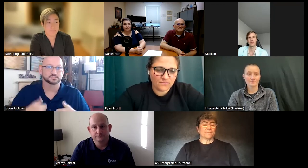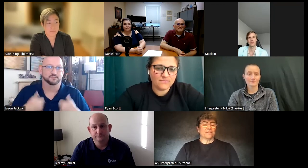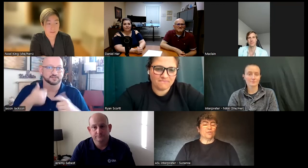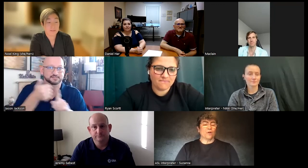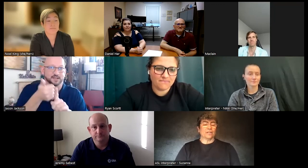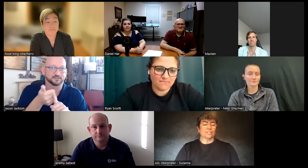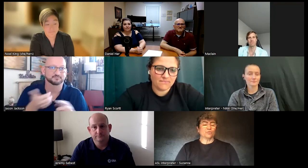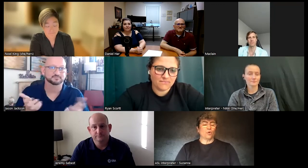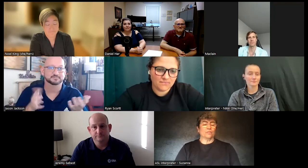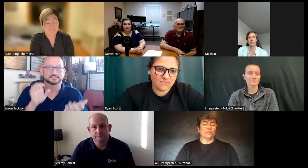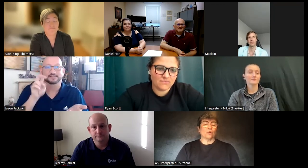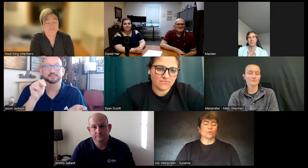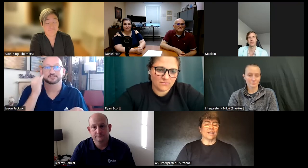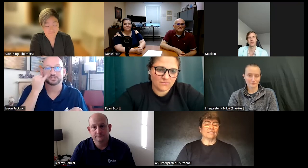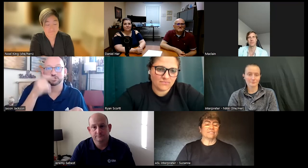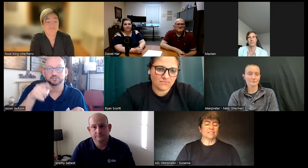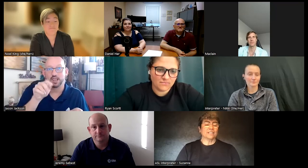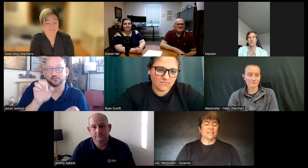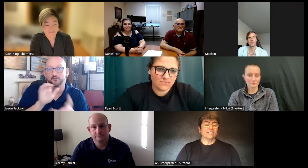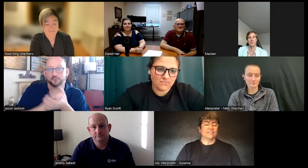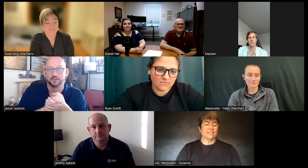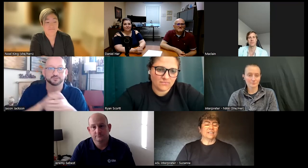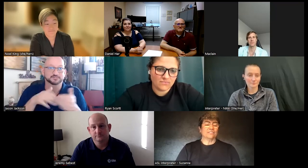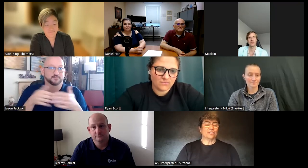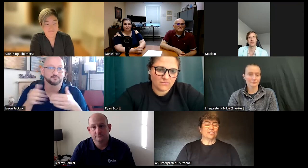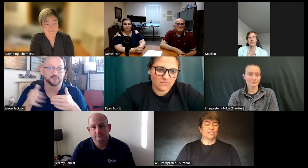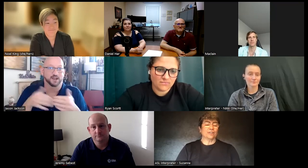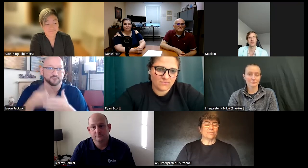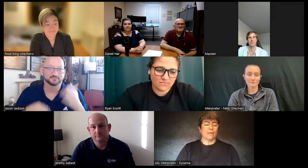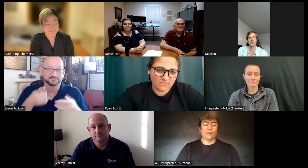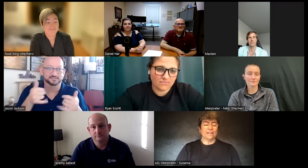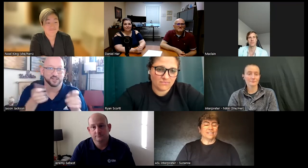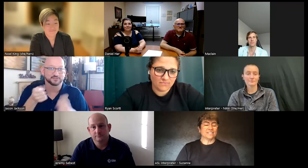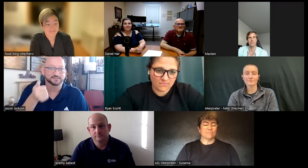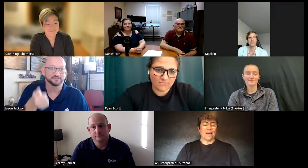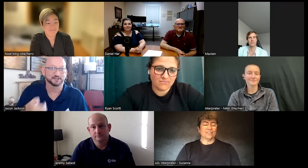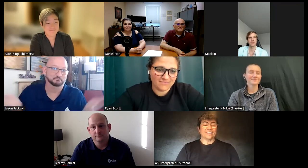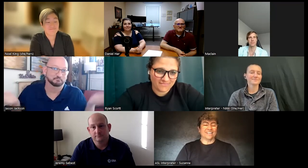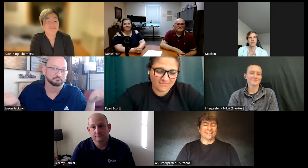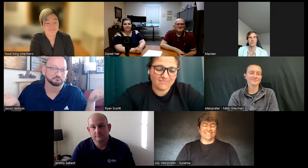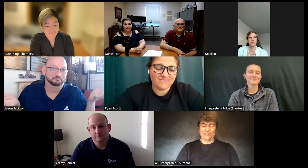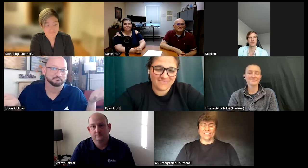you are in control of your own life even if you're married doesn't matter you